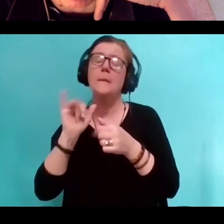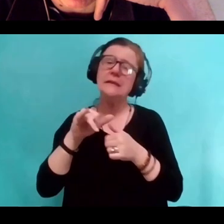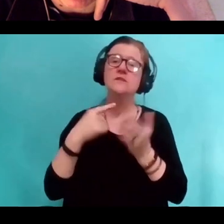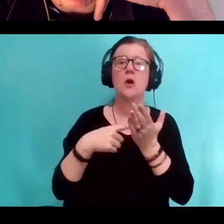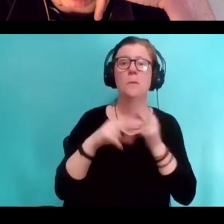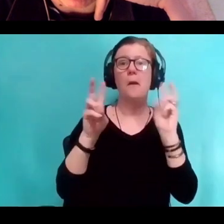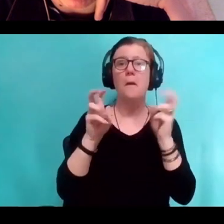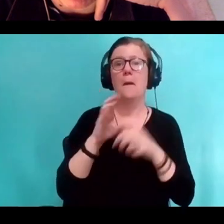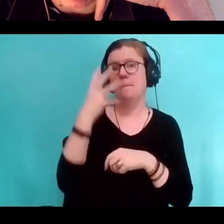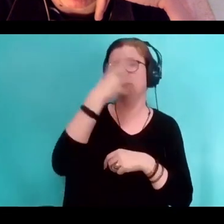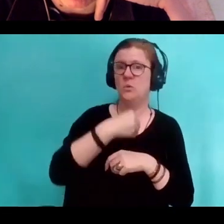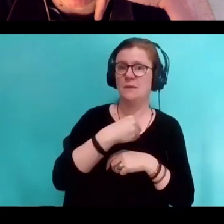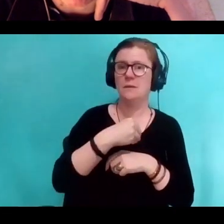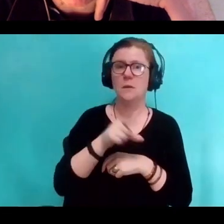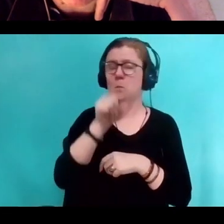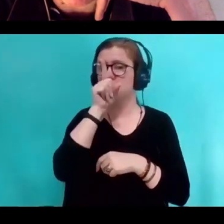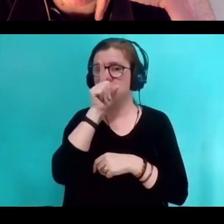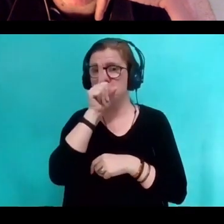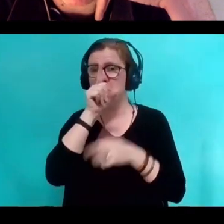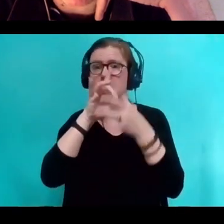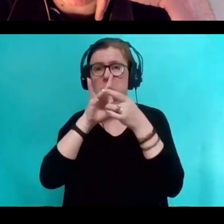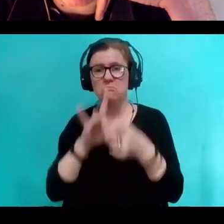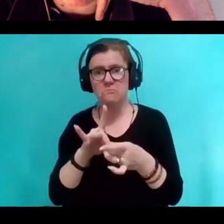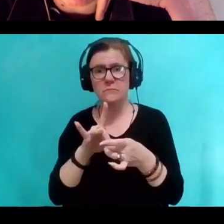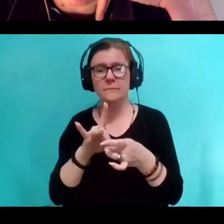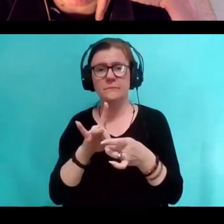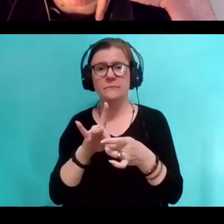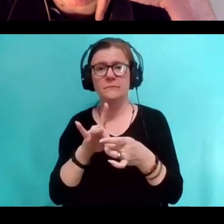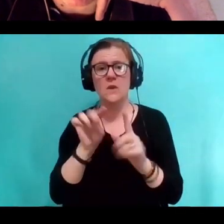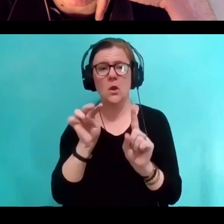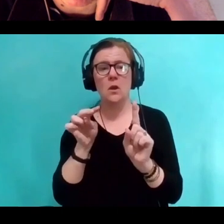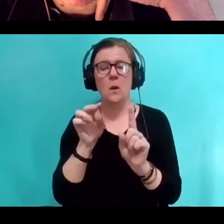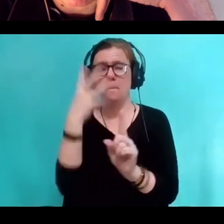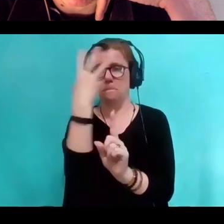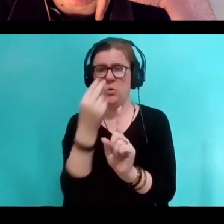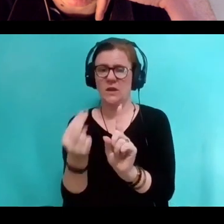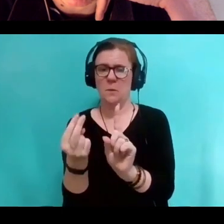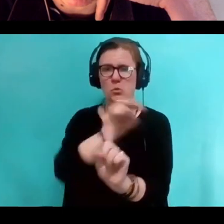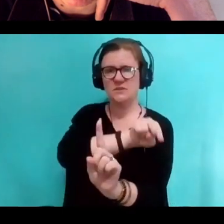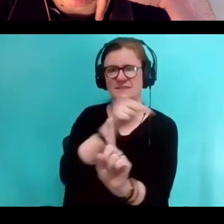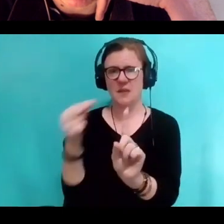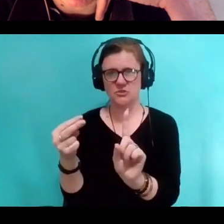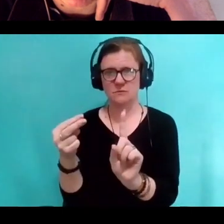but I could not find one thing about perception of beauty based on knowledge.